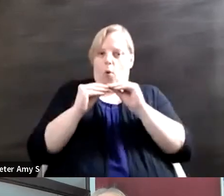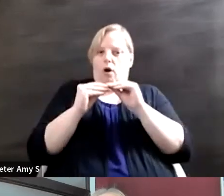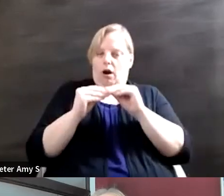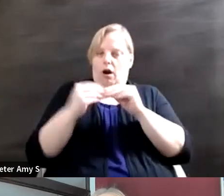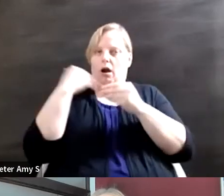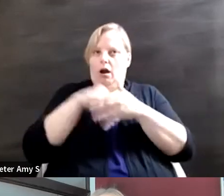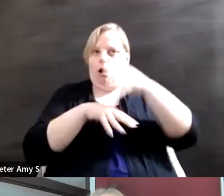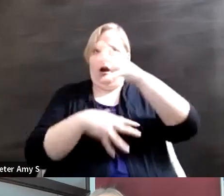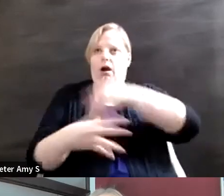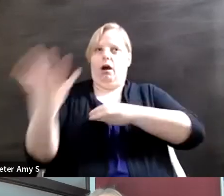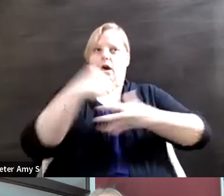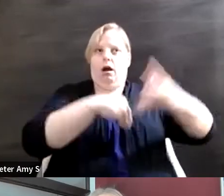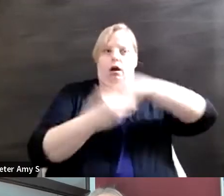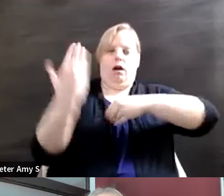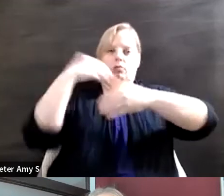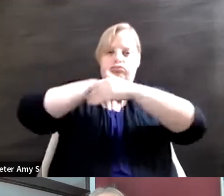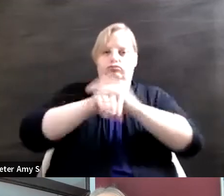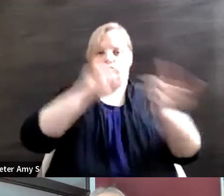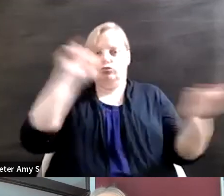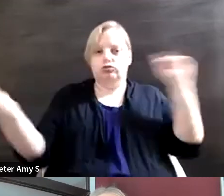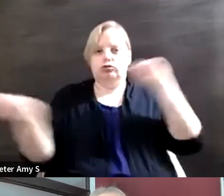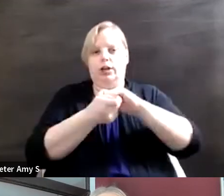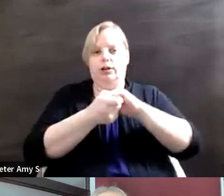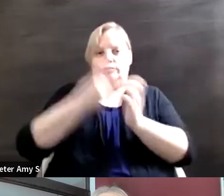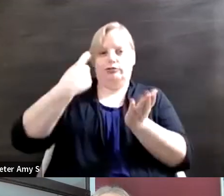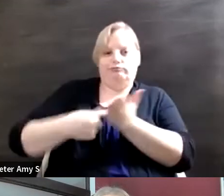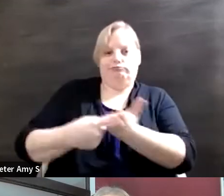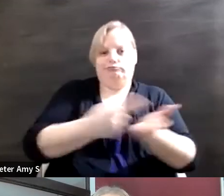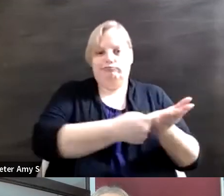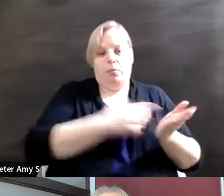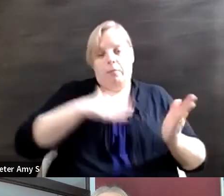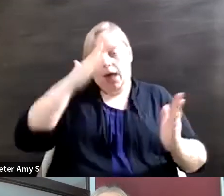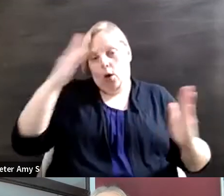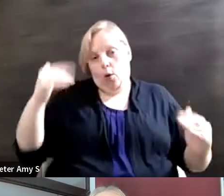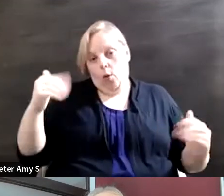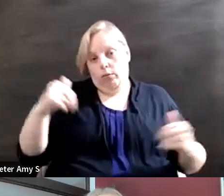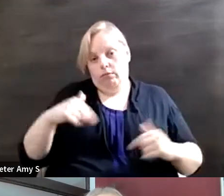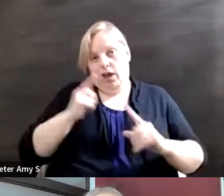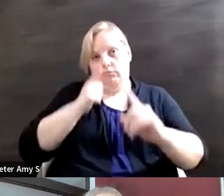that does in changing the conversation. So it's certainly my hope that by LA and following LA